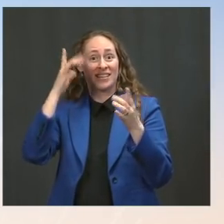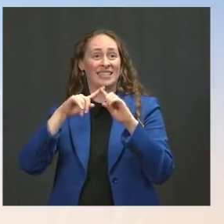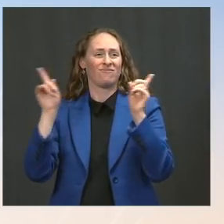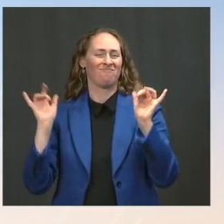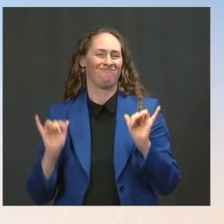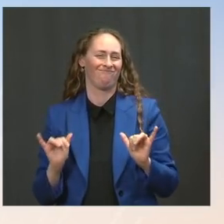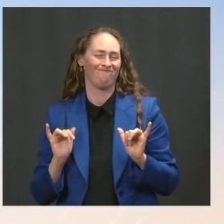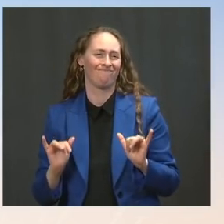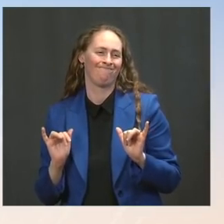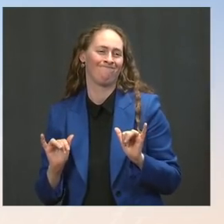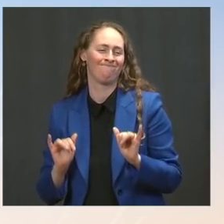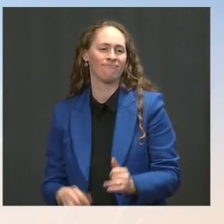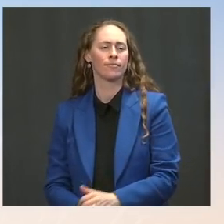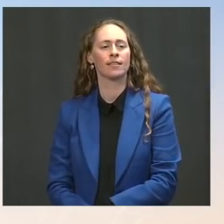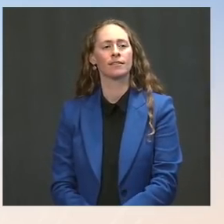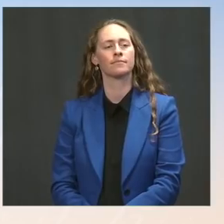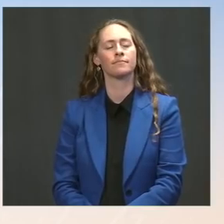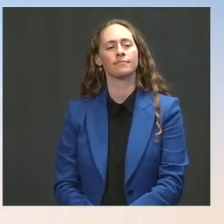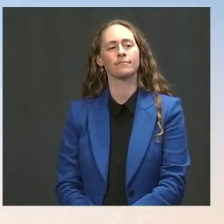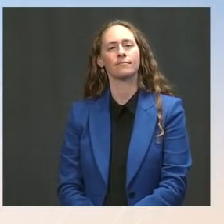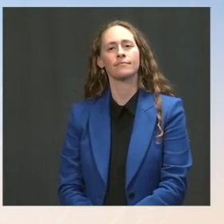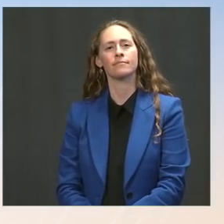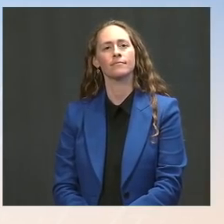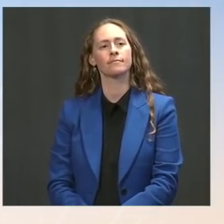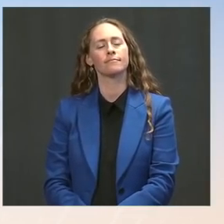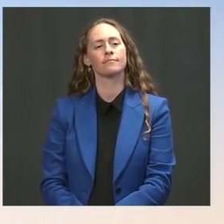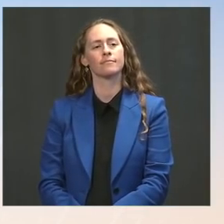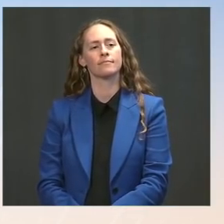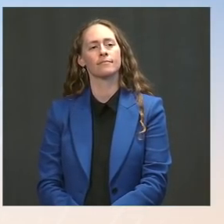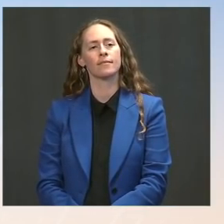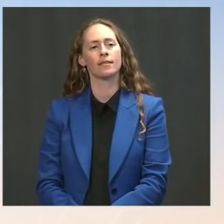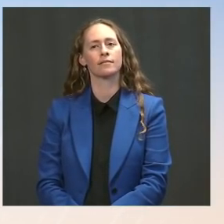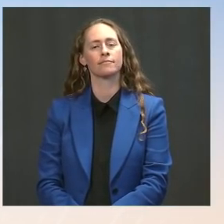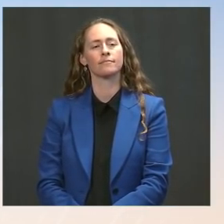does the administration view vaccine misinformation